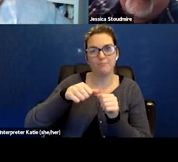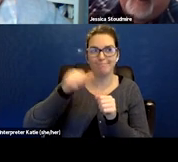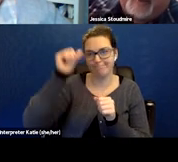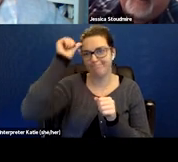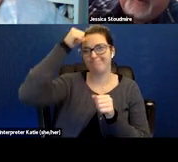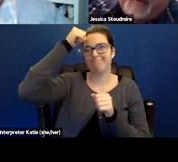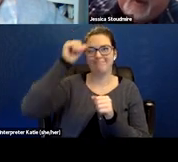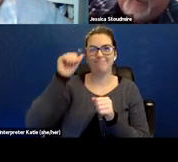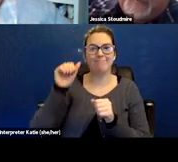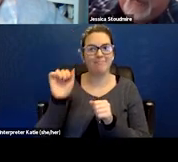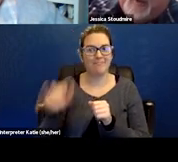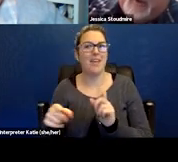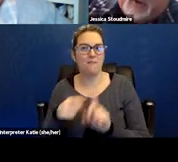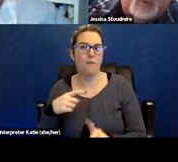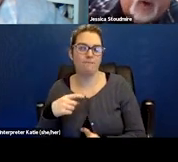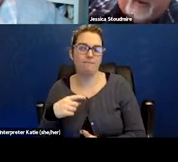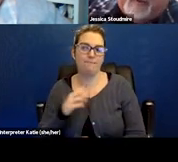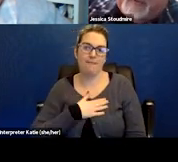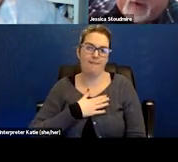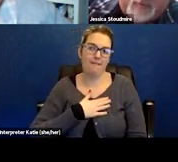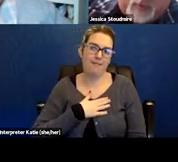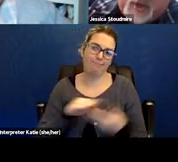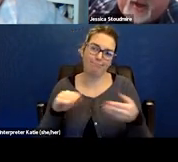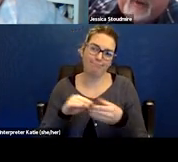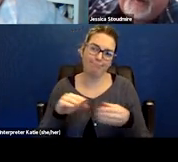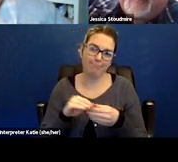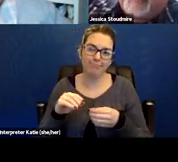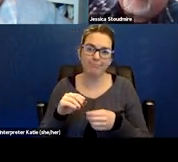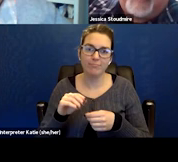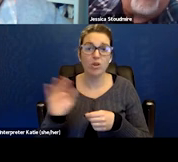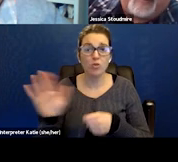Knowing that work is very appreciated and very needed.